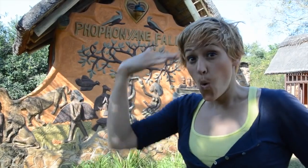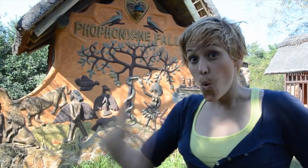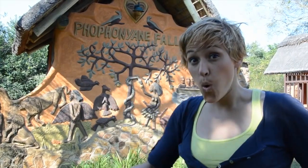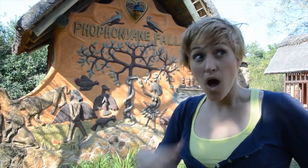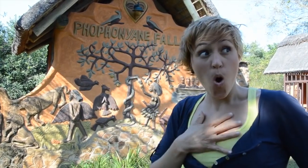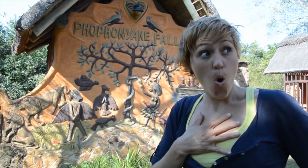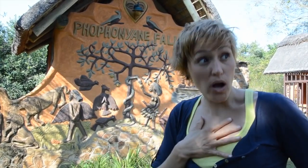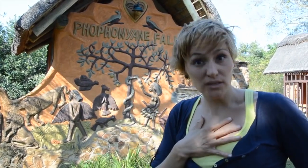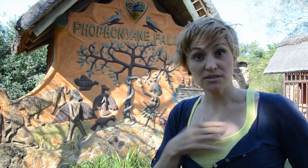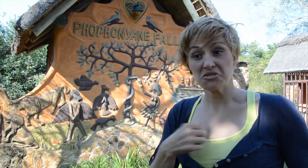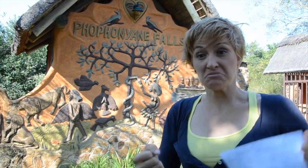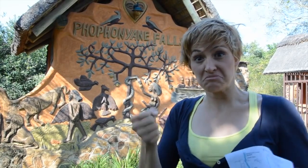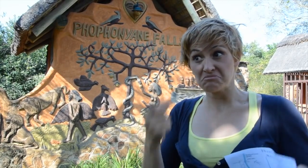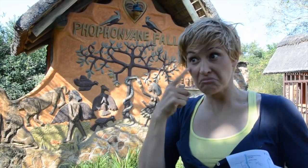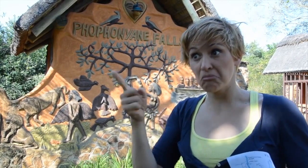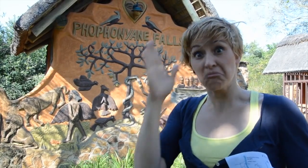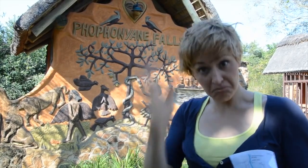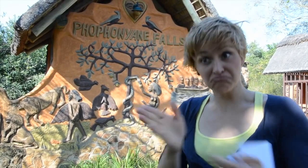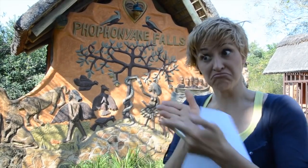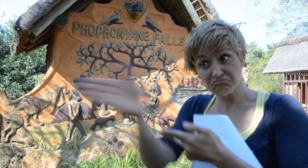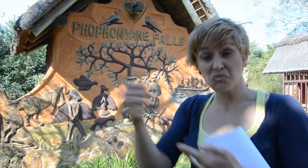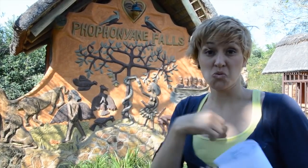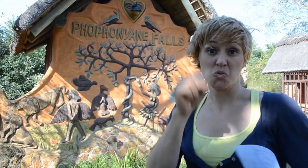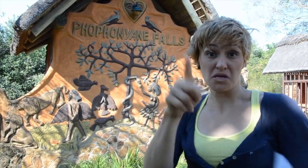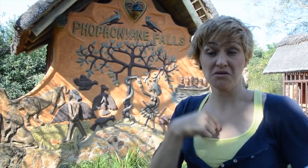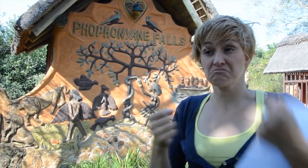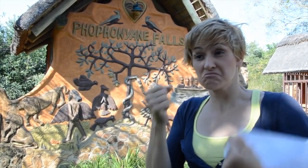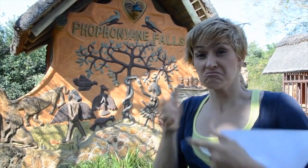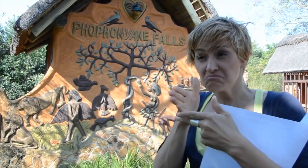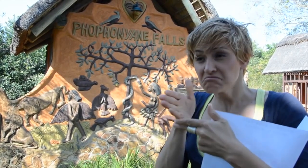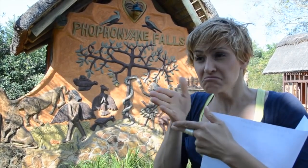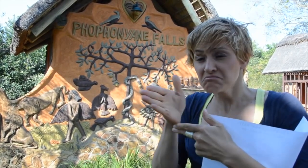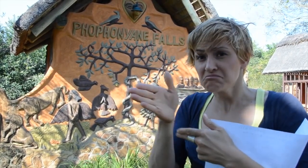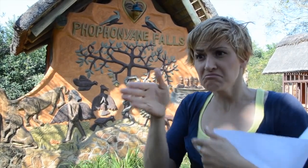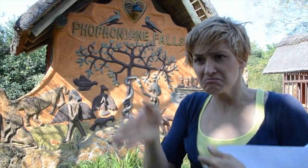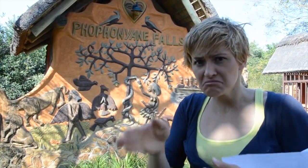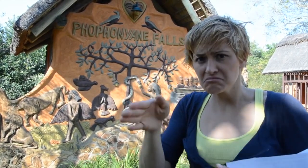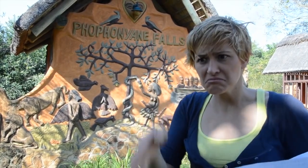Whew! Made it here after driving for a long